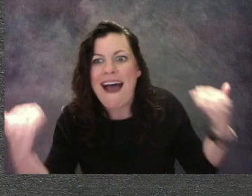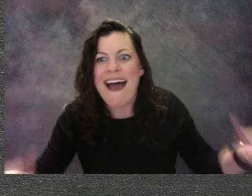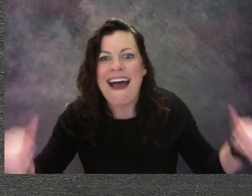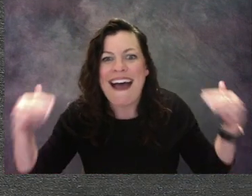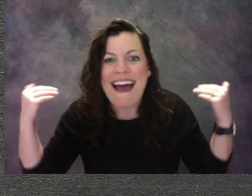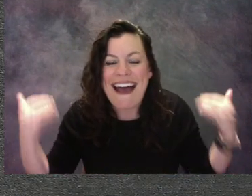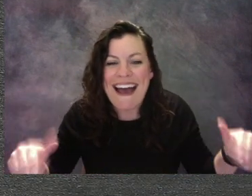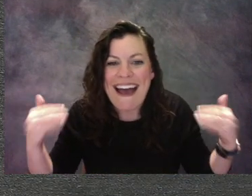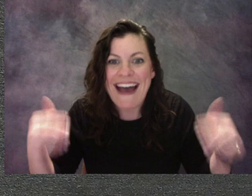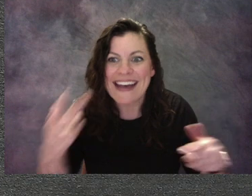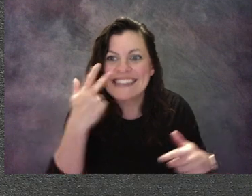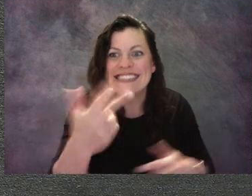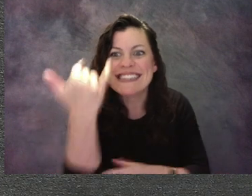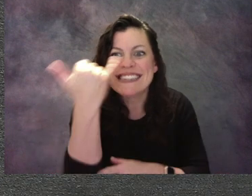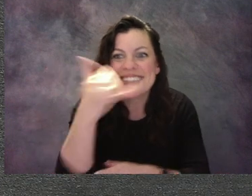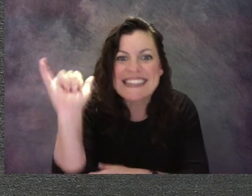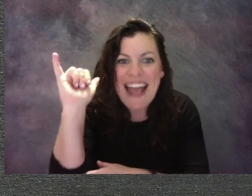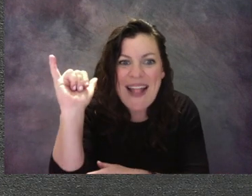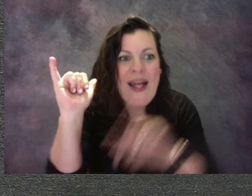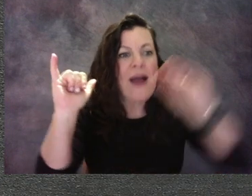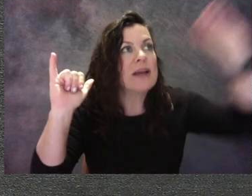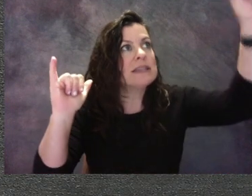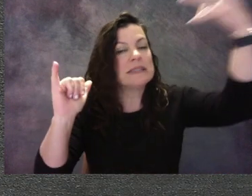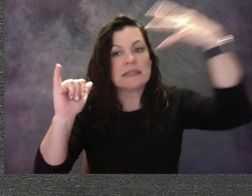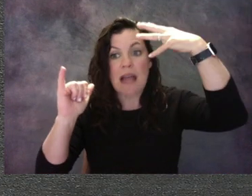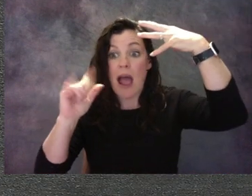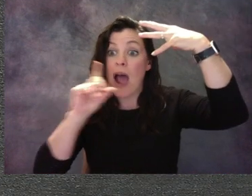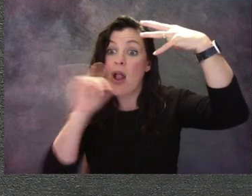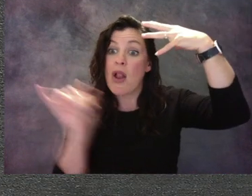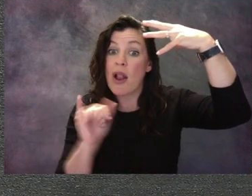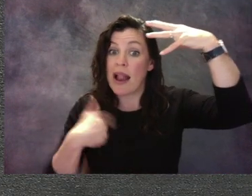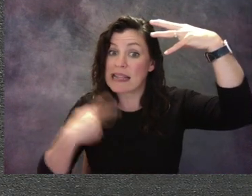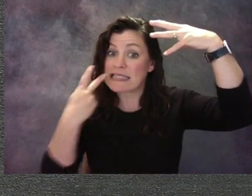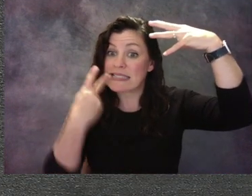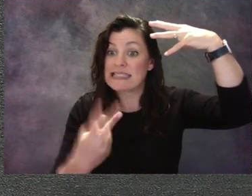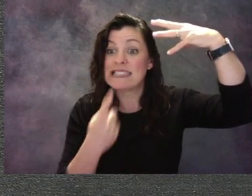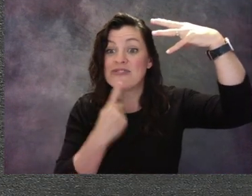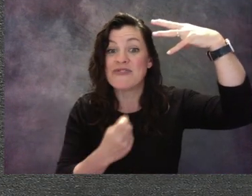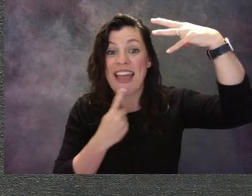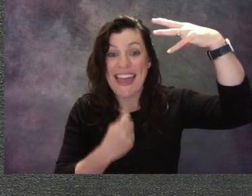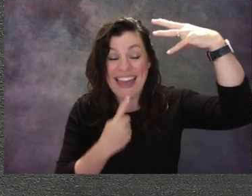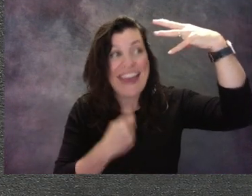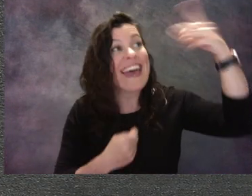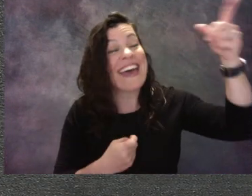Yellow like the sun and I see a little bit of, what's that one? Red.